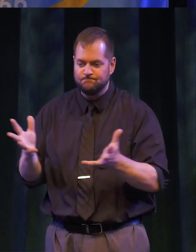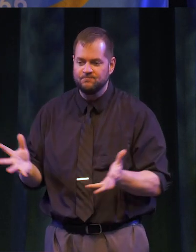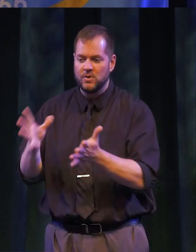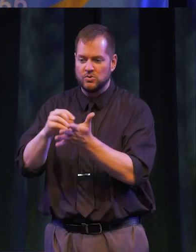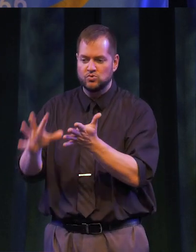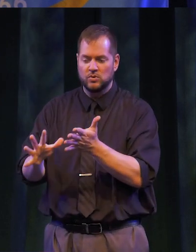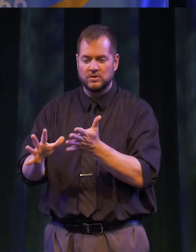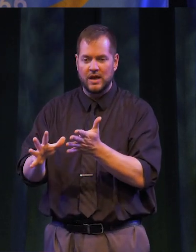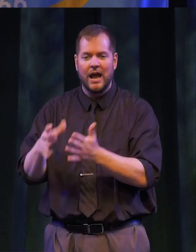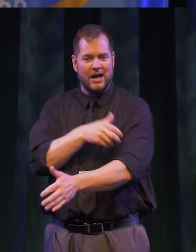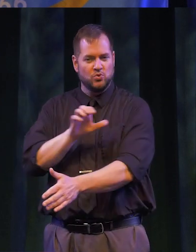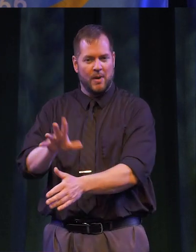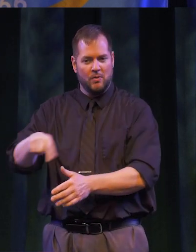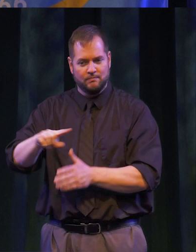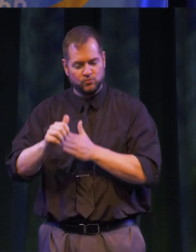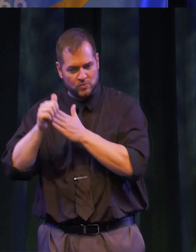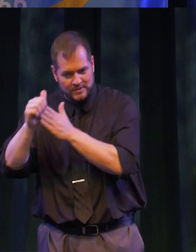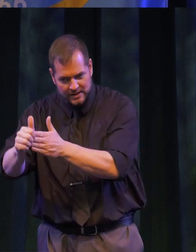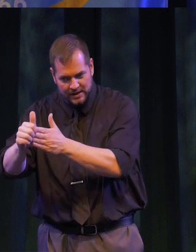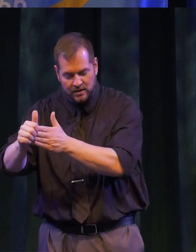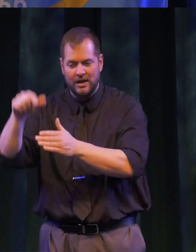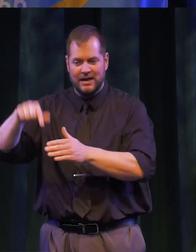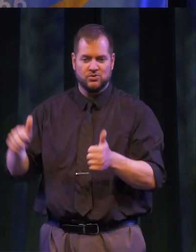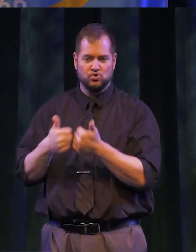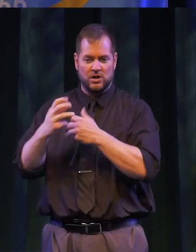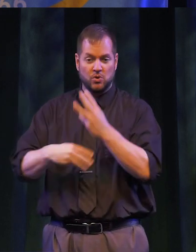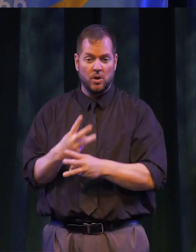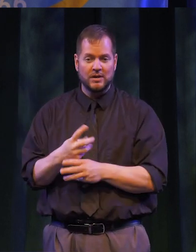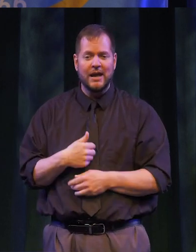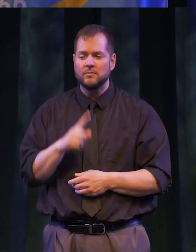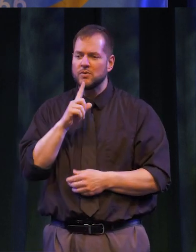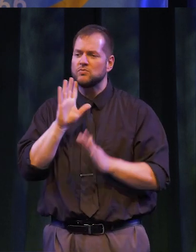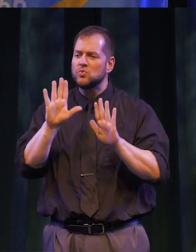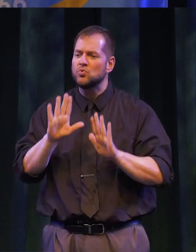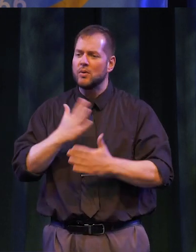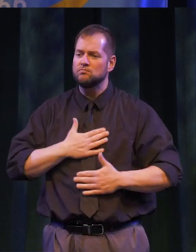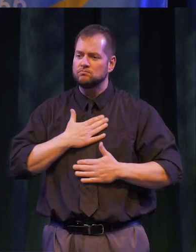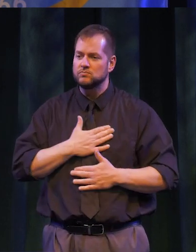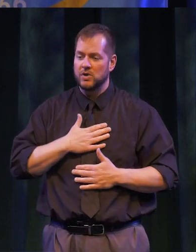STUDENTS TO LEAD IN THIS CHANGING WORLD. IT GIVES ME GREAT PLEASURE TO INTRODUCE THE CURRENT